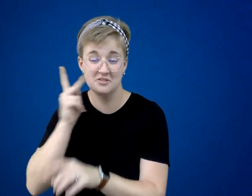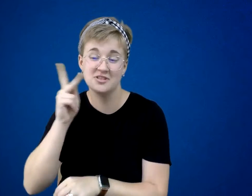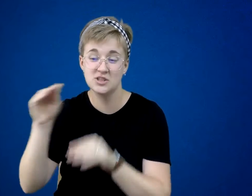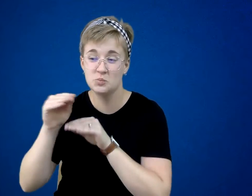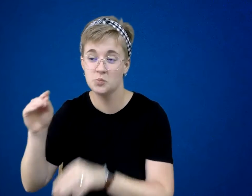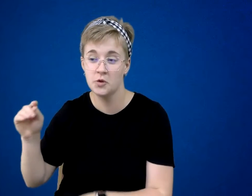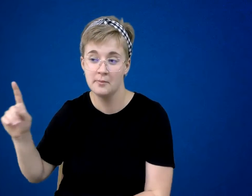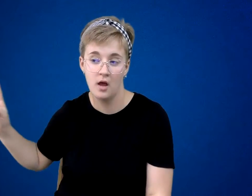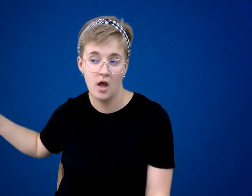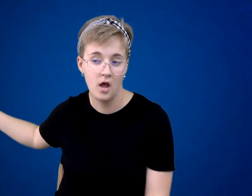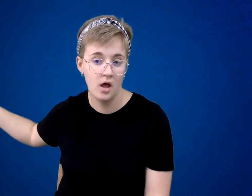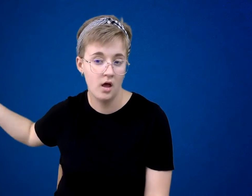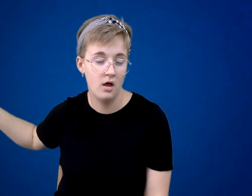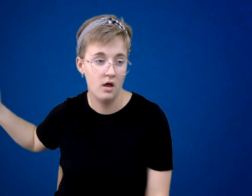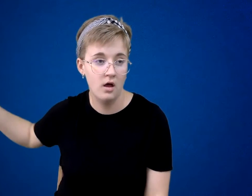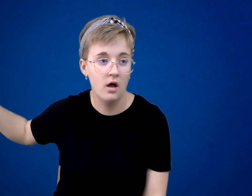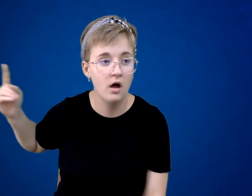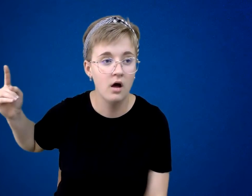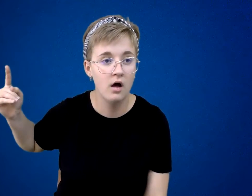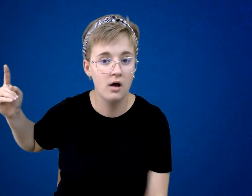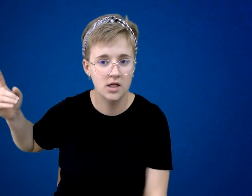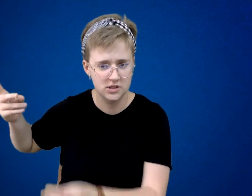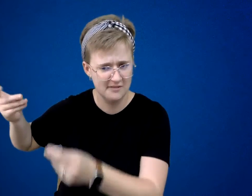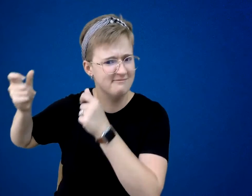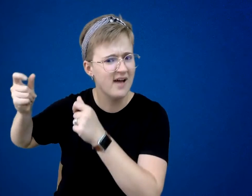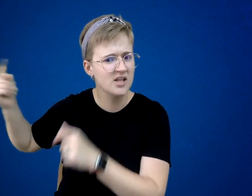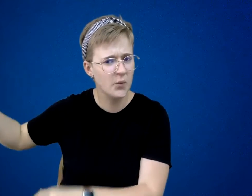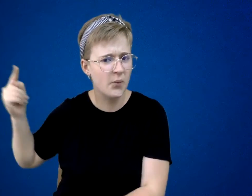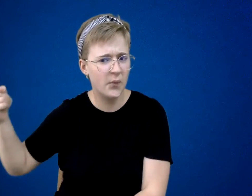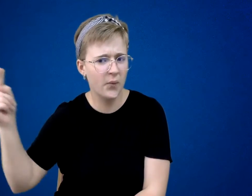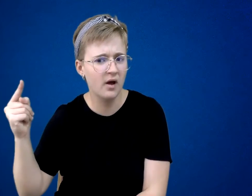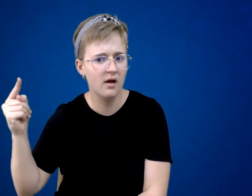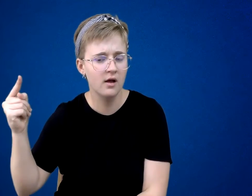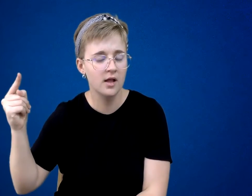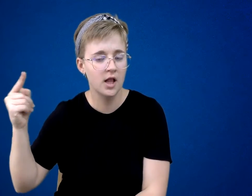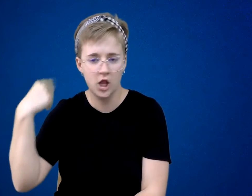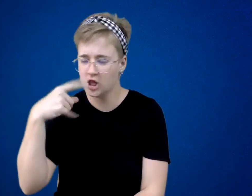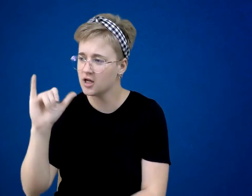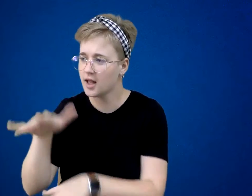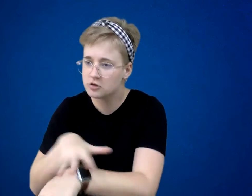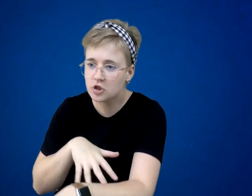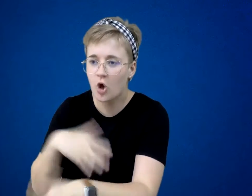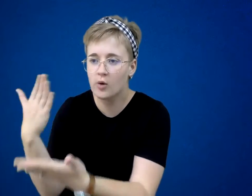A sweeping motion, fast at first; then it appeared to slow and stop.